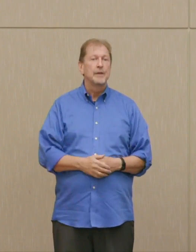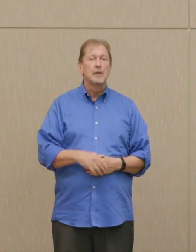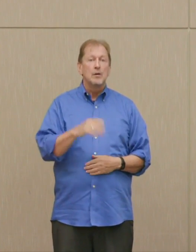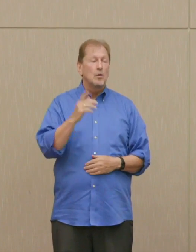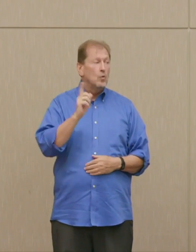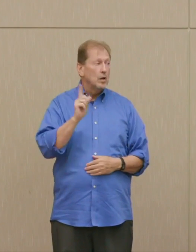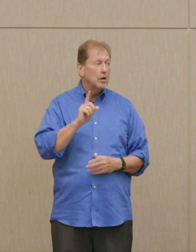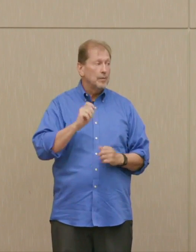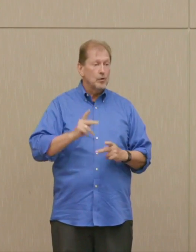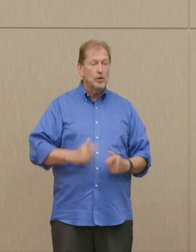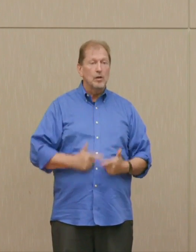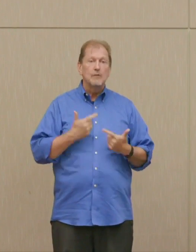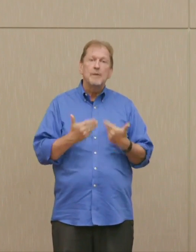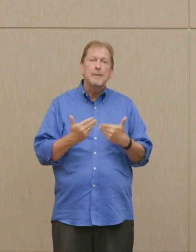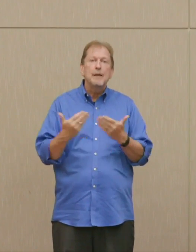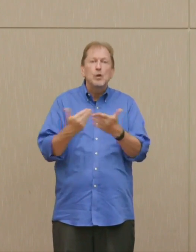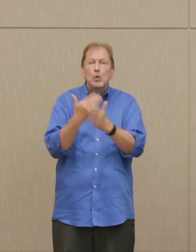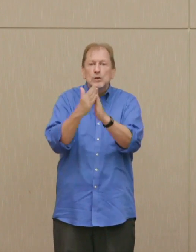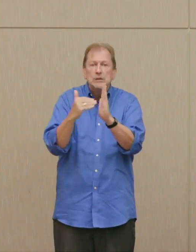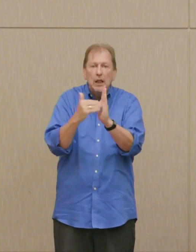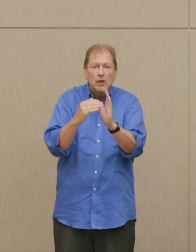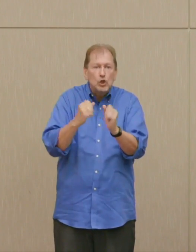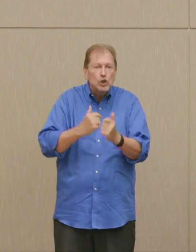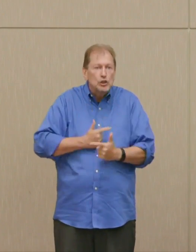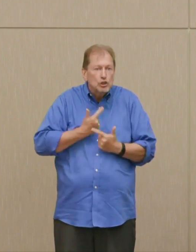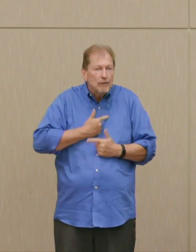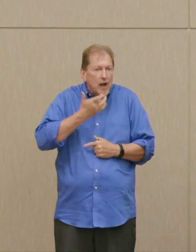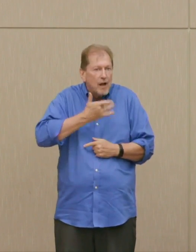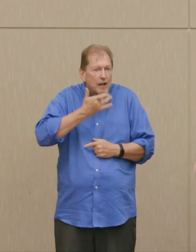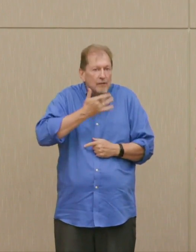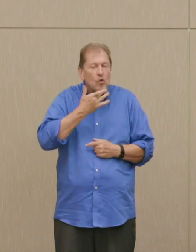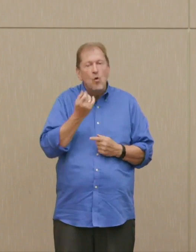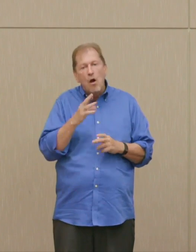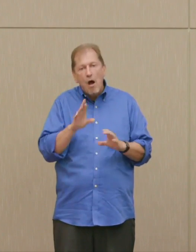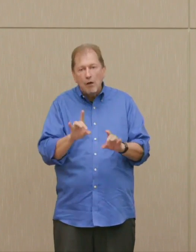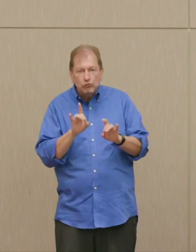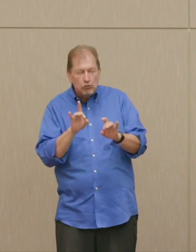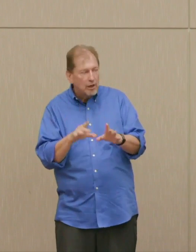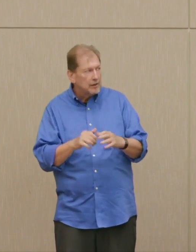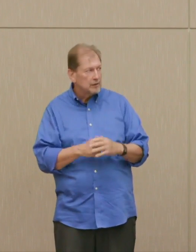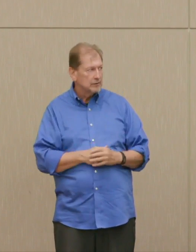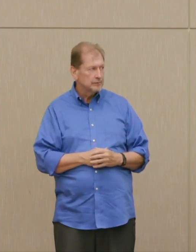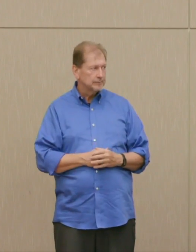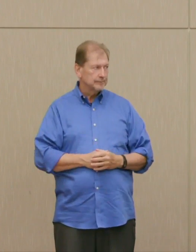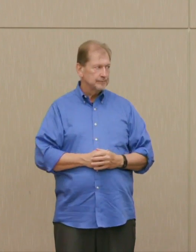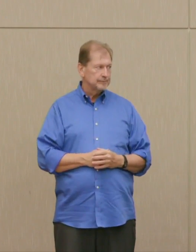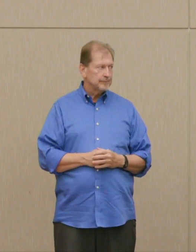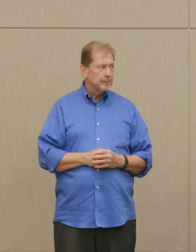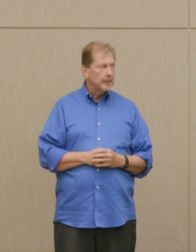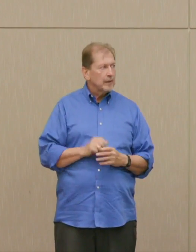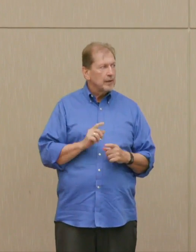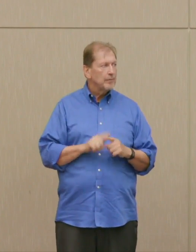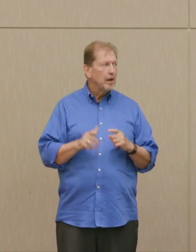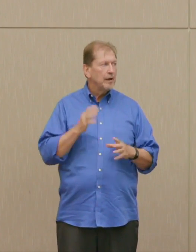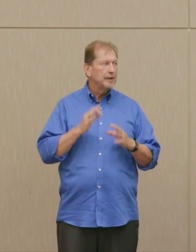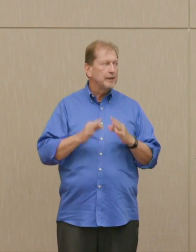in New Zealand or Australia, but 98 or 99% would now be killed if we used our current